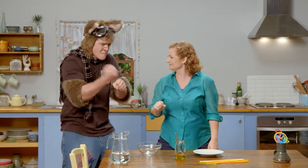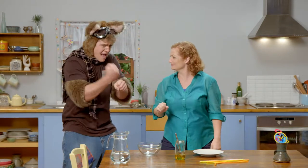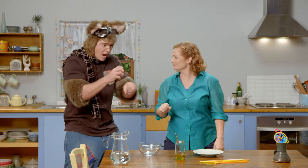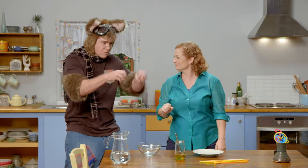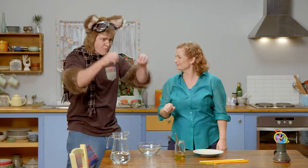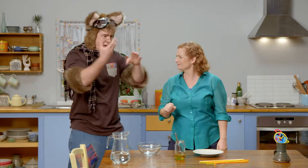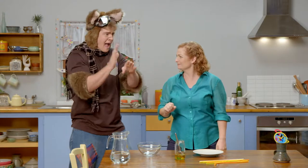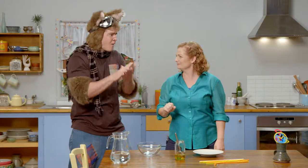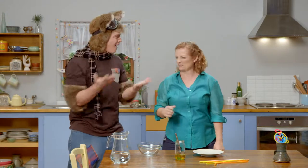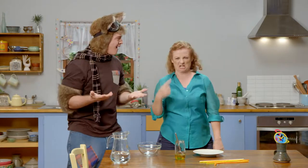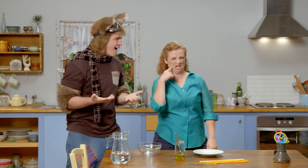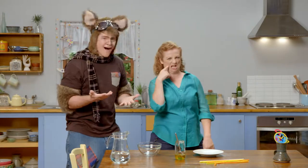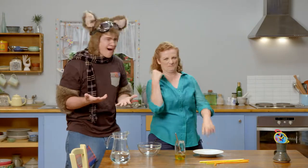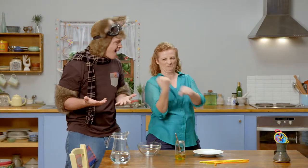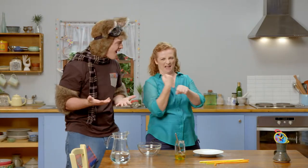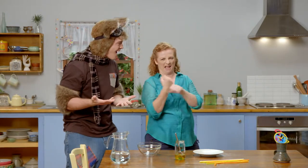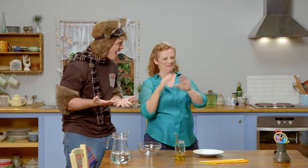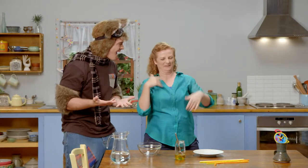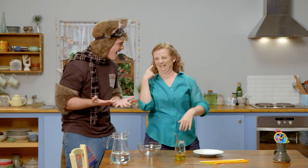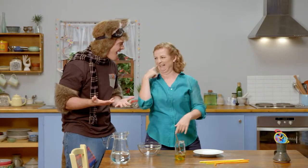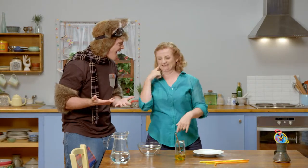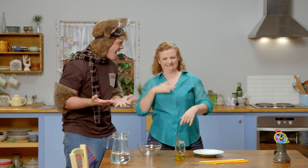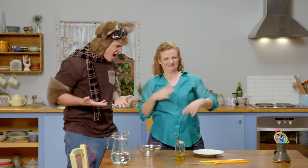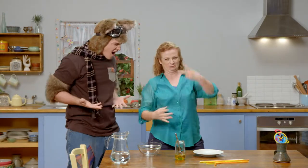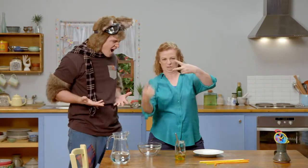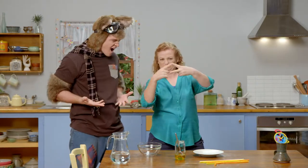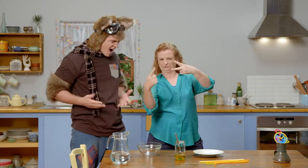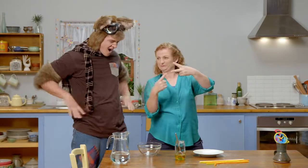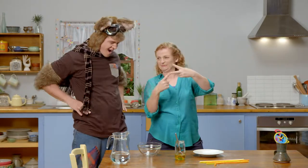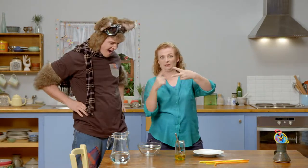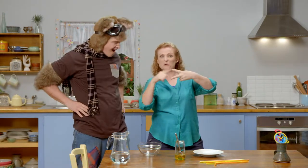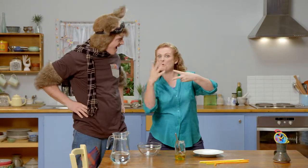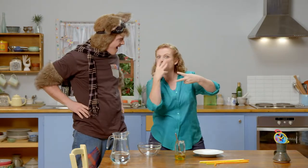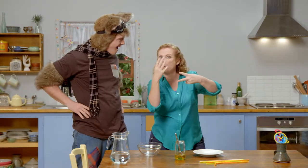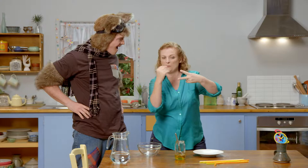How do we make bubbles? Oh, that's easy, Possum. We only need two things.